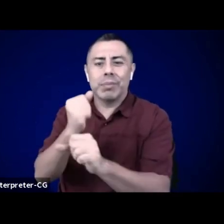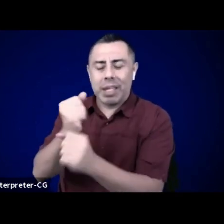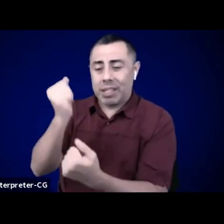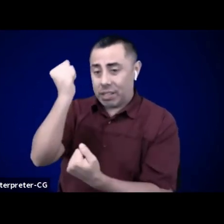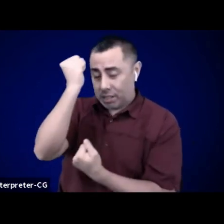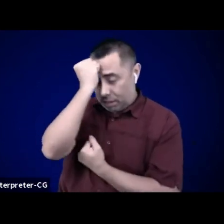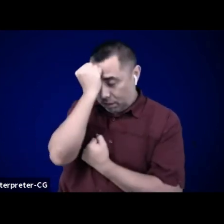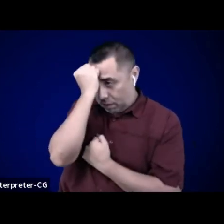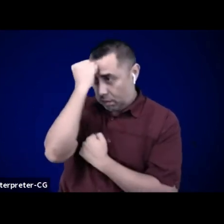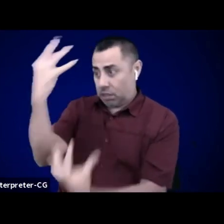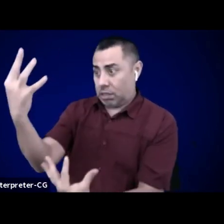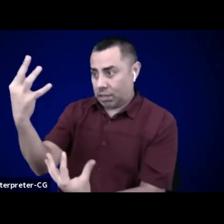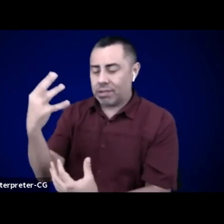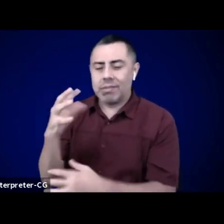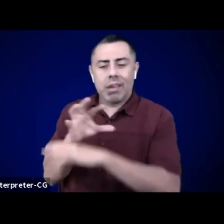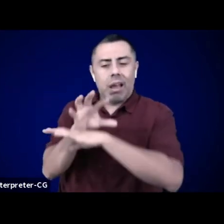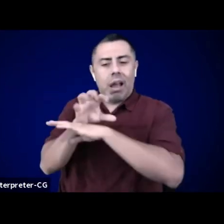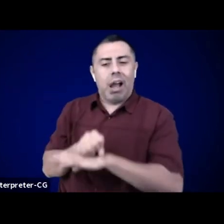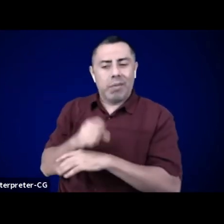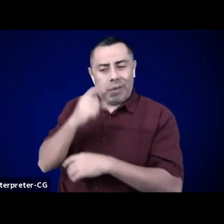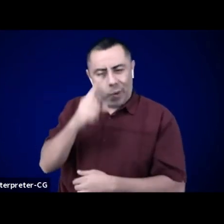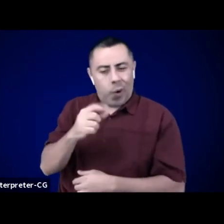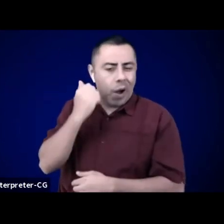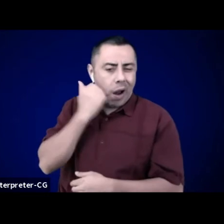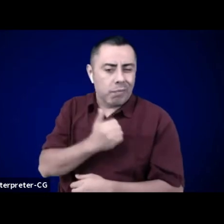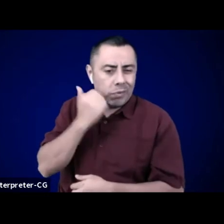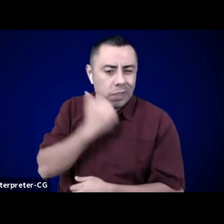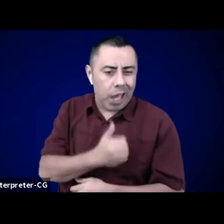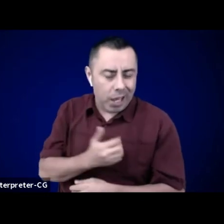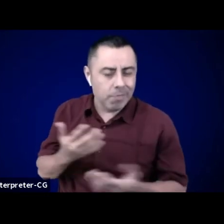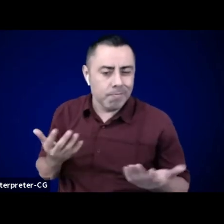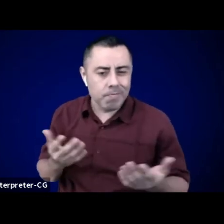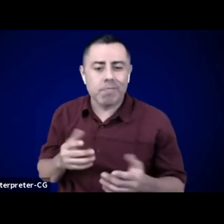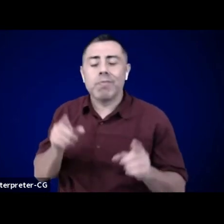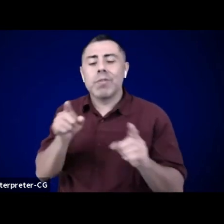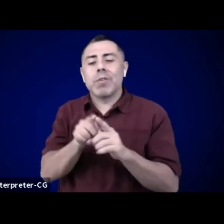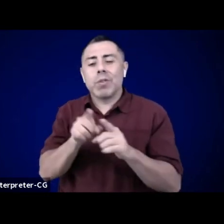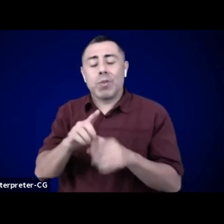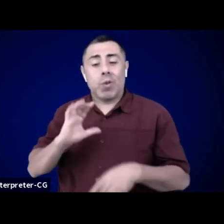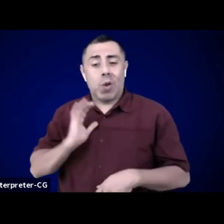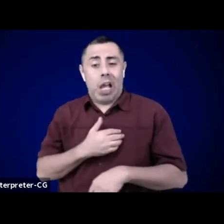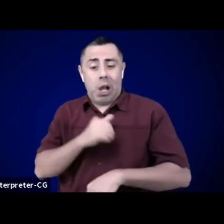There's also a $10 million transitional investment portfolio that funds new economy opportunities,